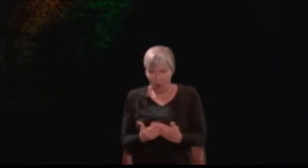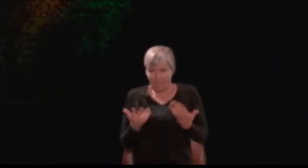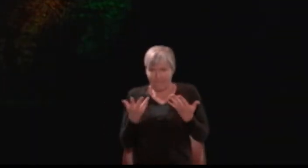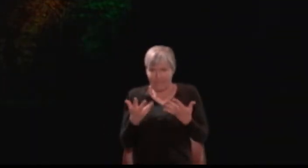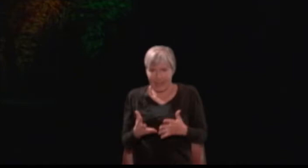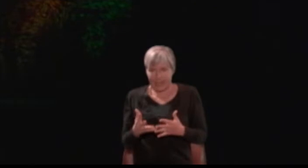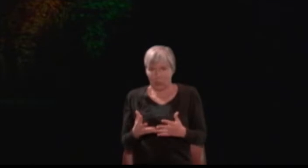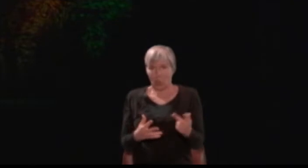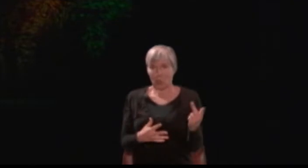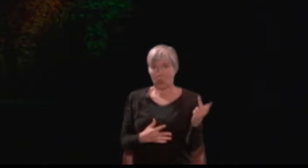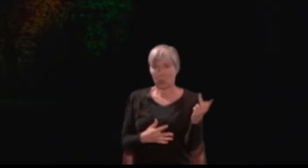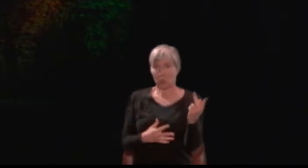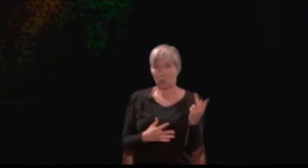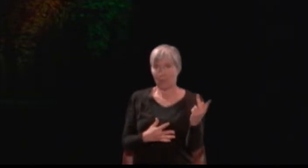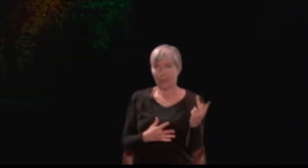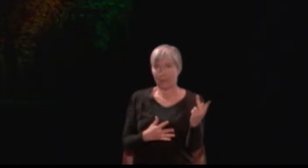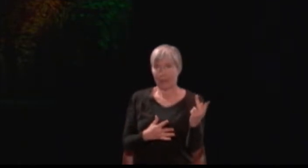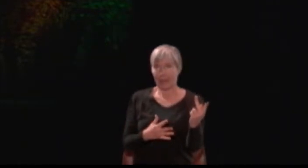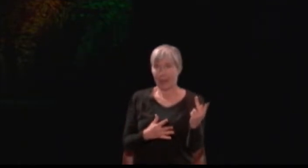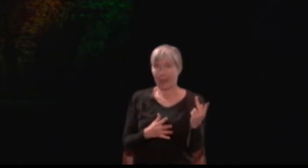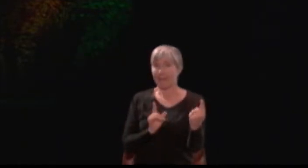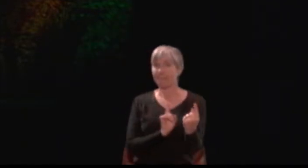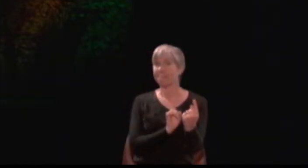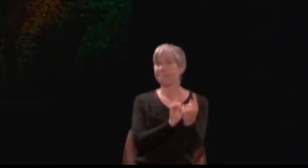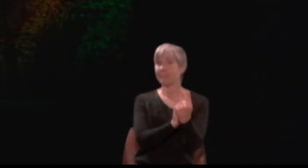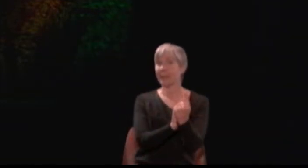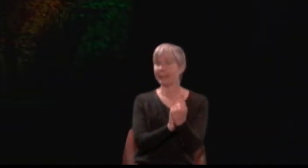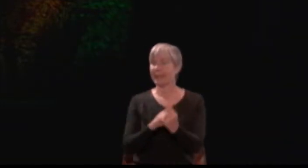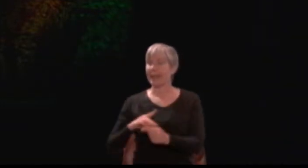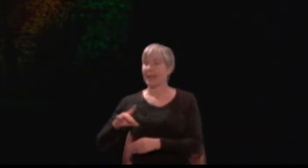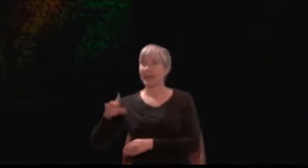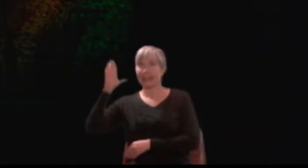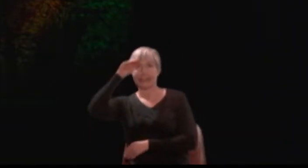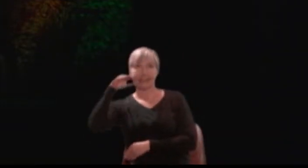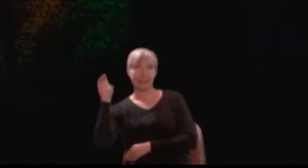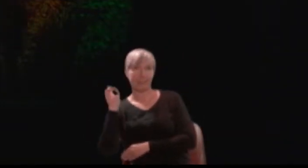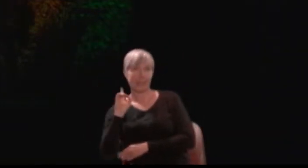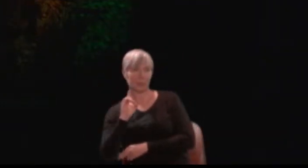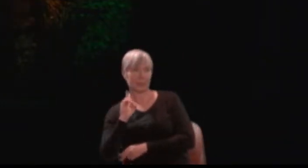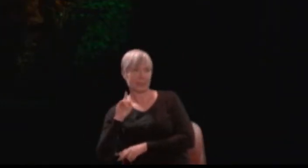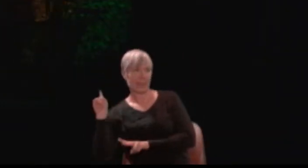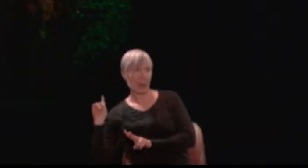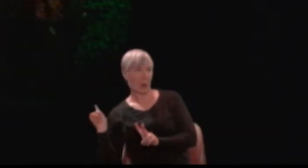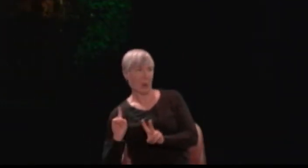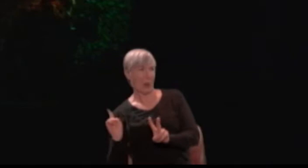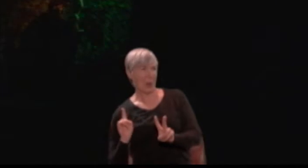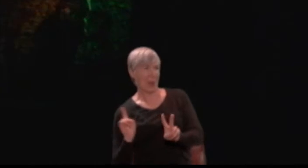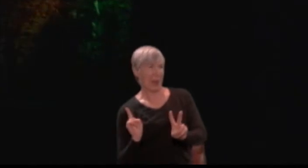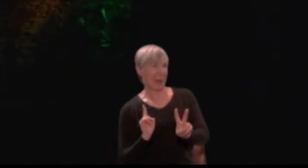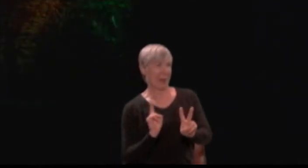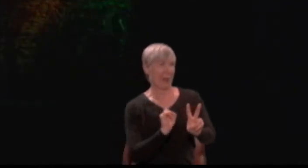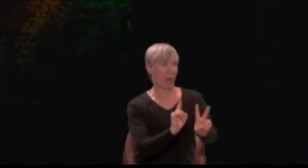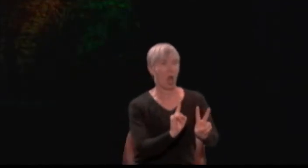Demetrius goes there in hot pursuit of Hermia, while a lovesick Helena follows close behind.